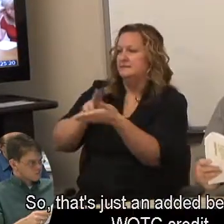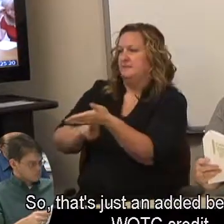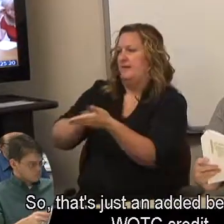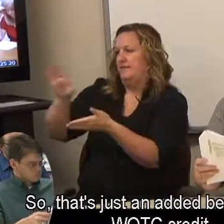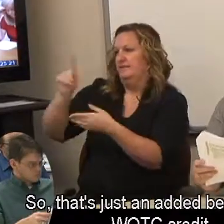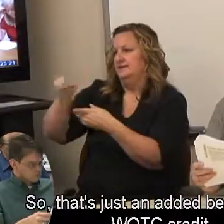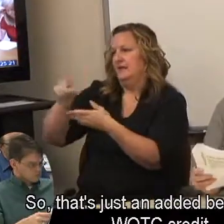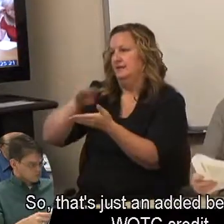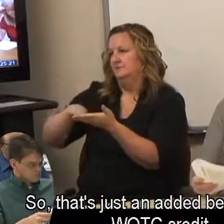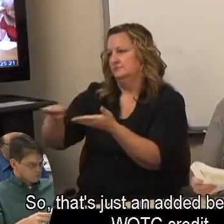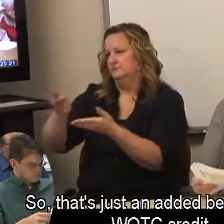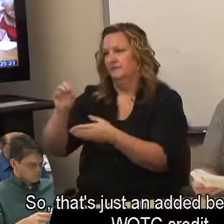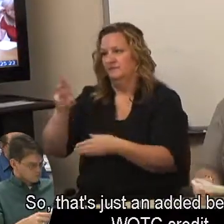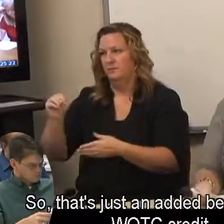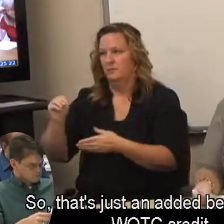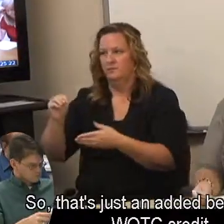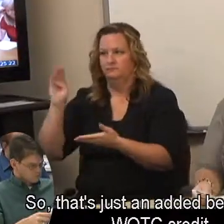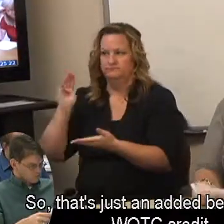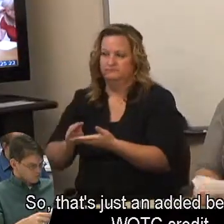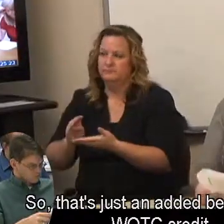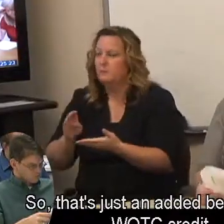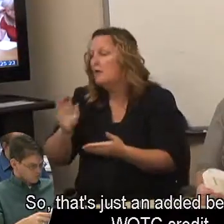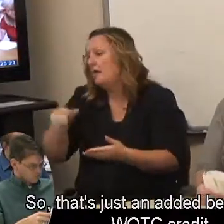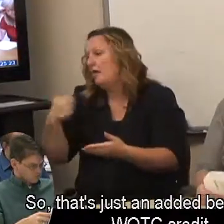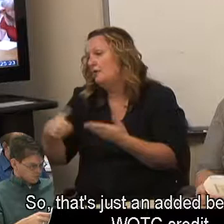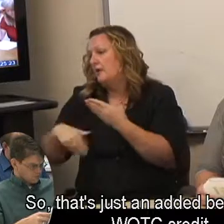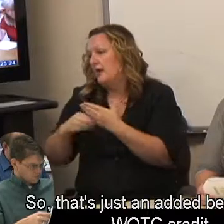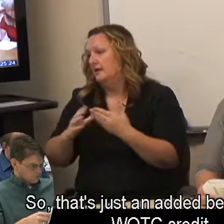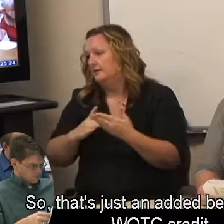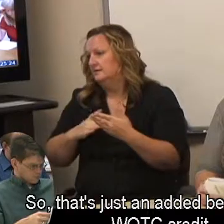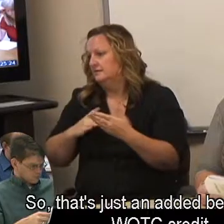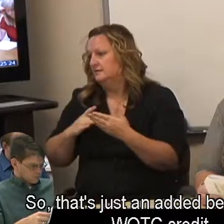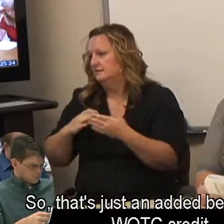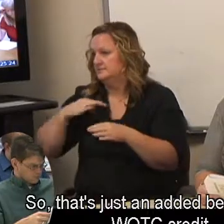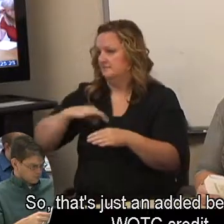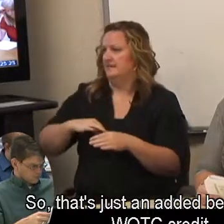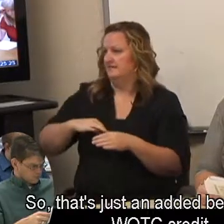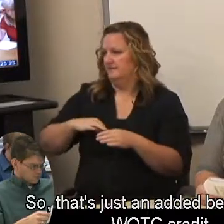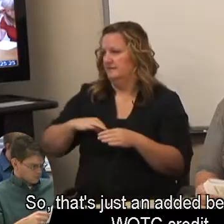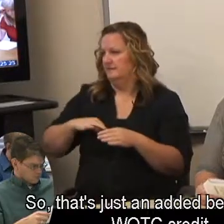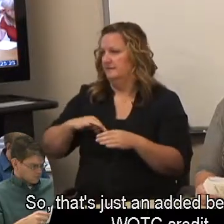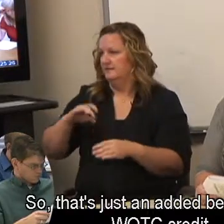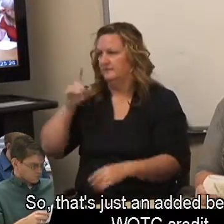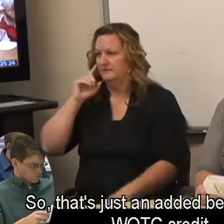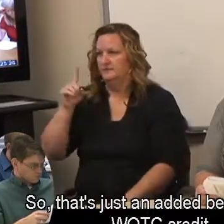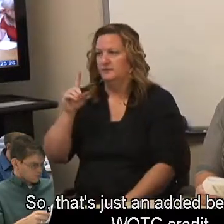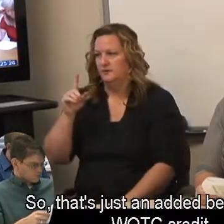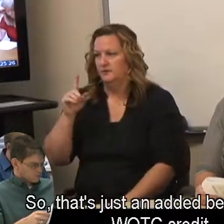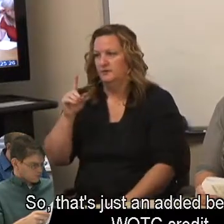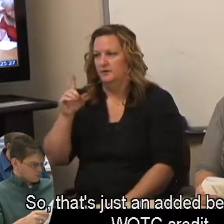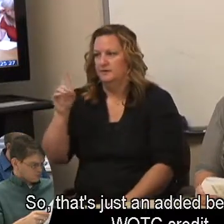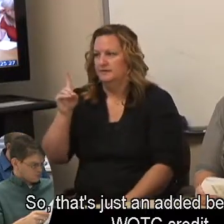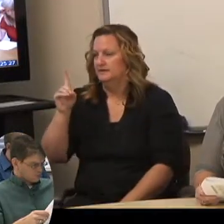So, that's just an added benefit to the WOTC credit.